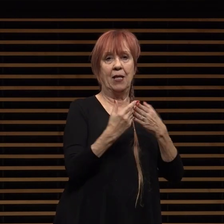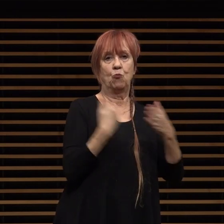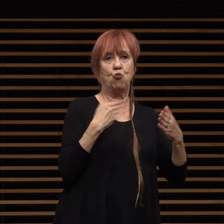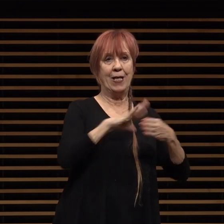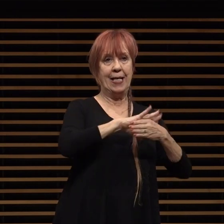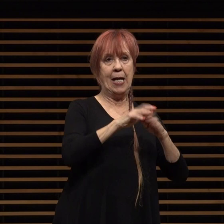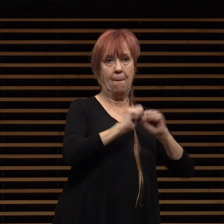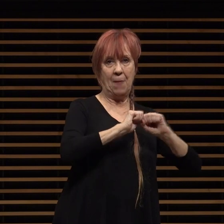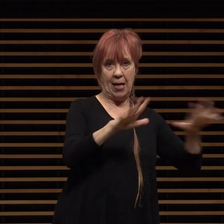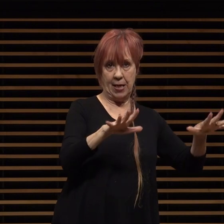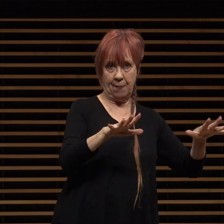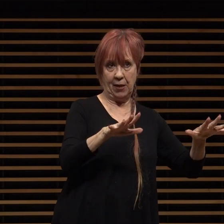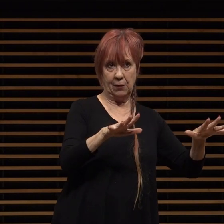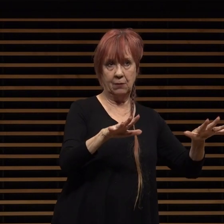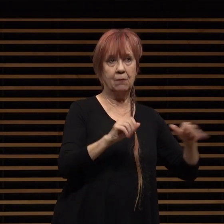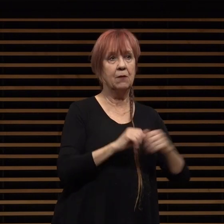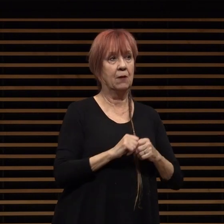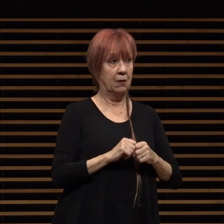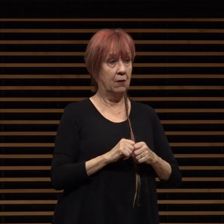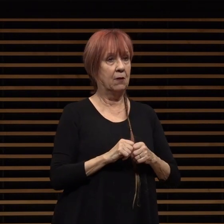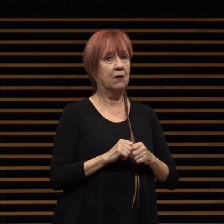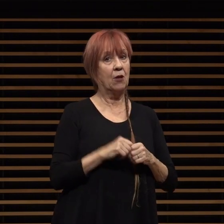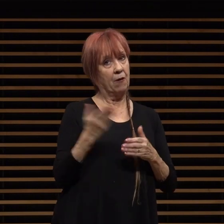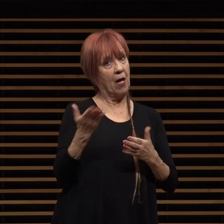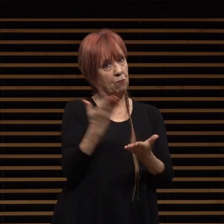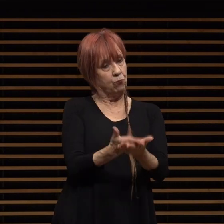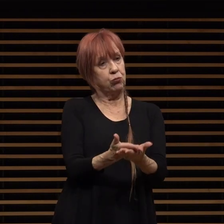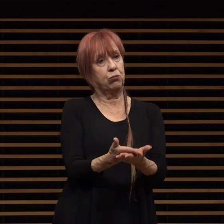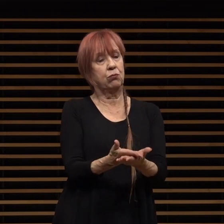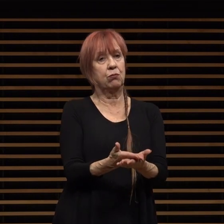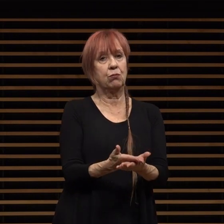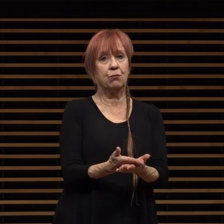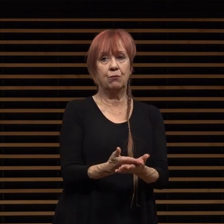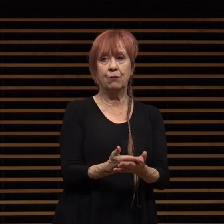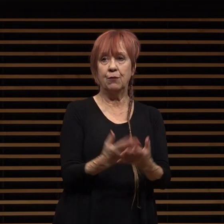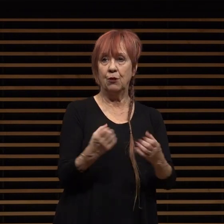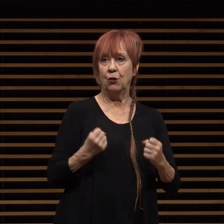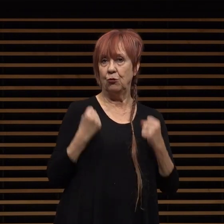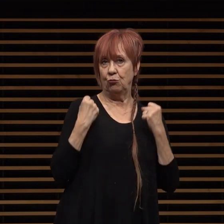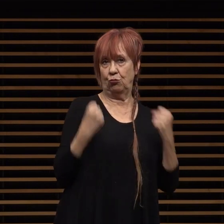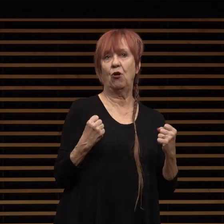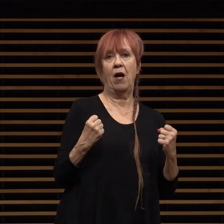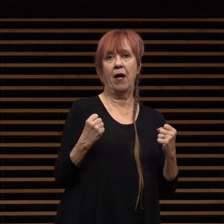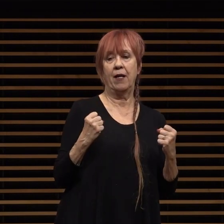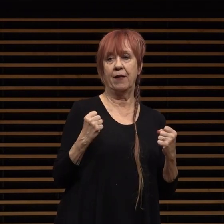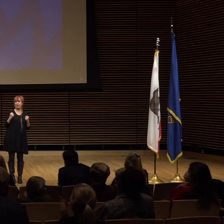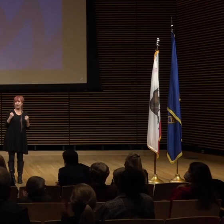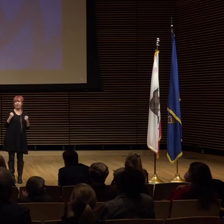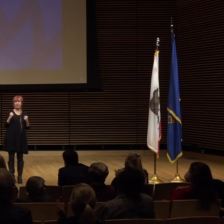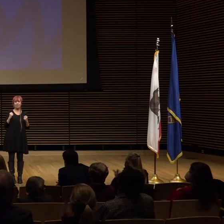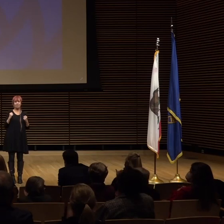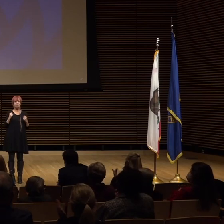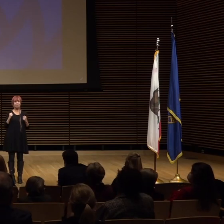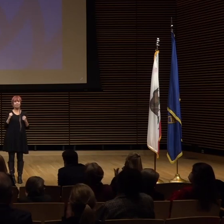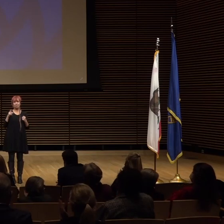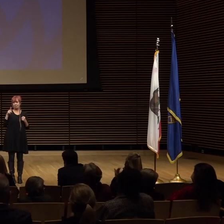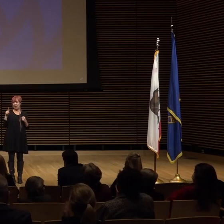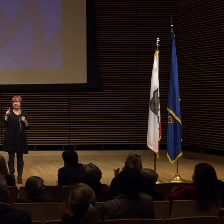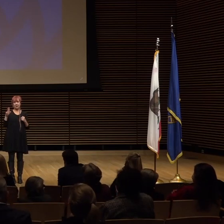revenue and that just shows the strength of our pasadena